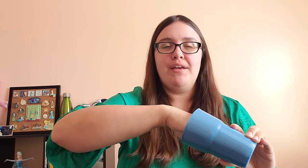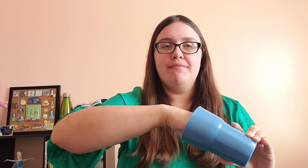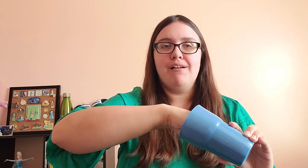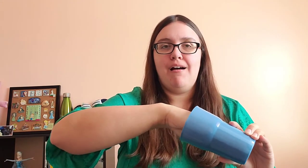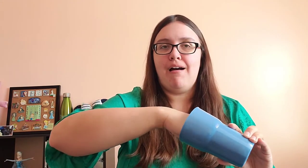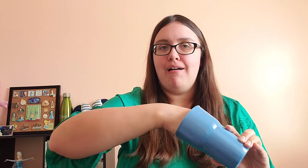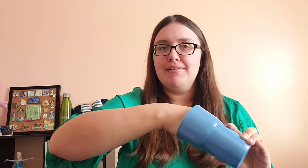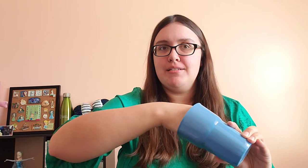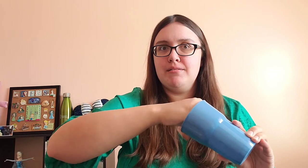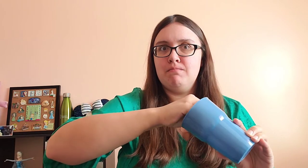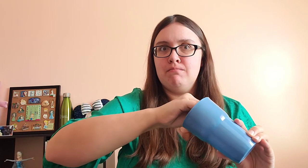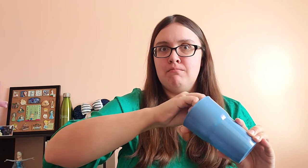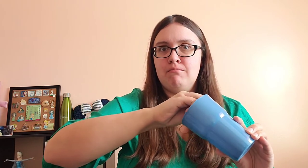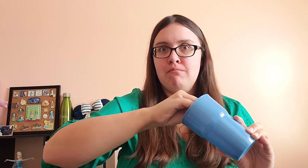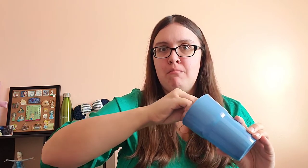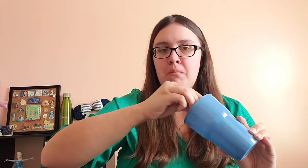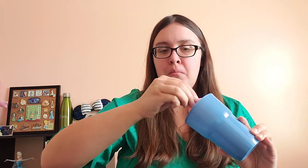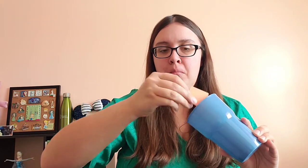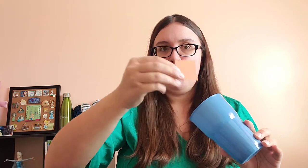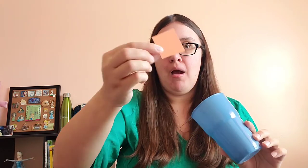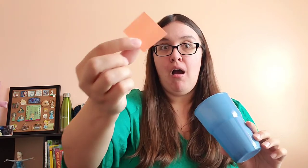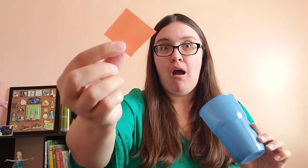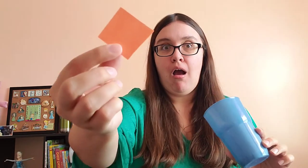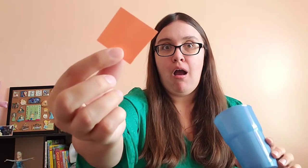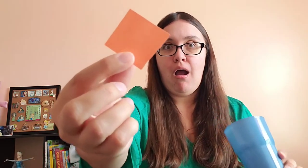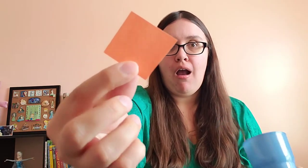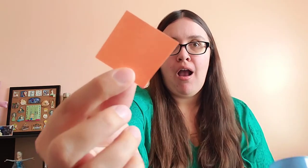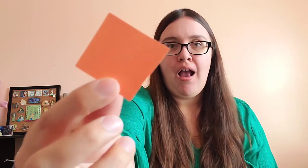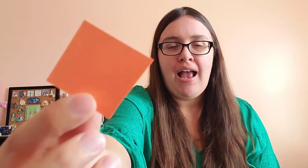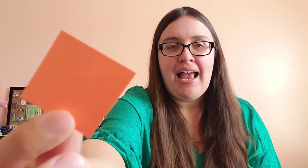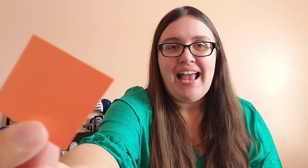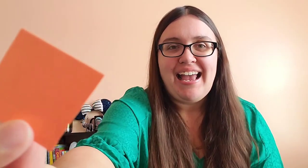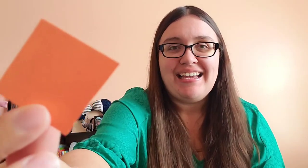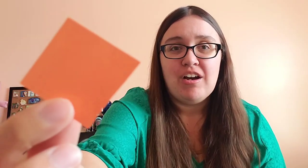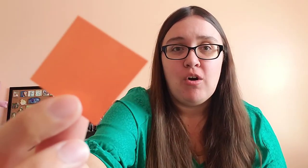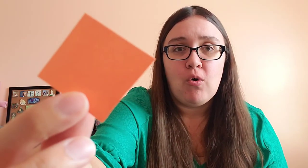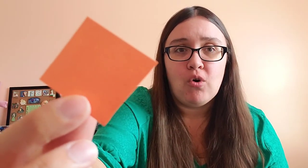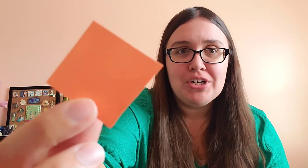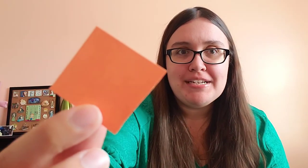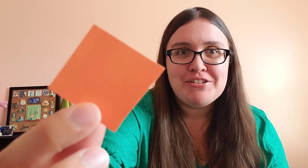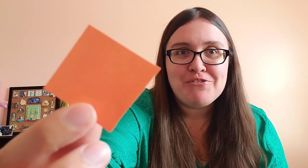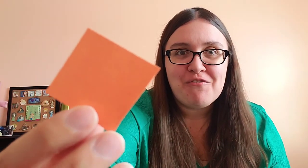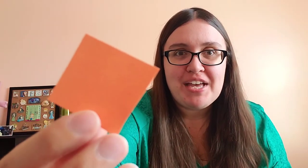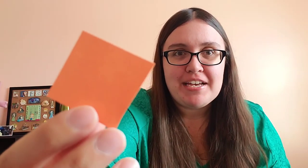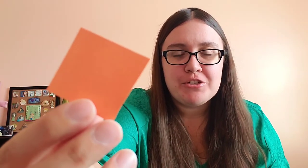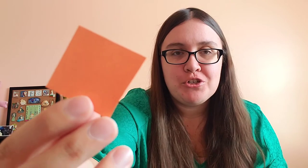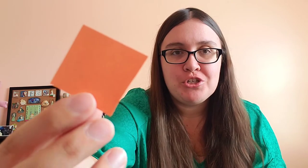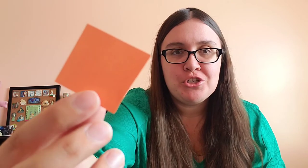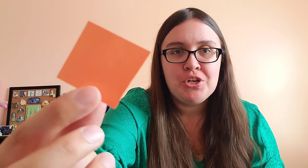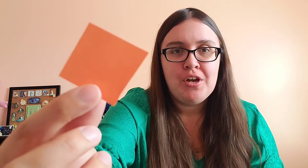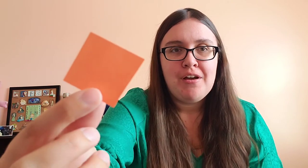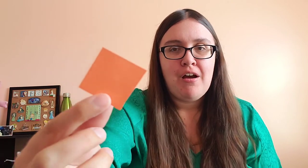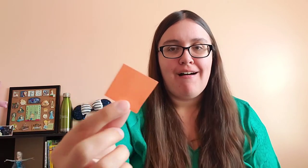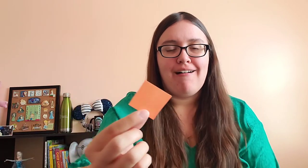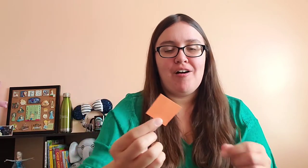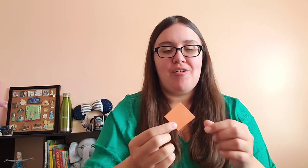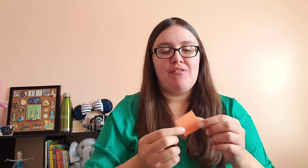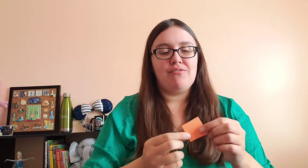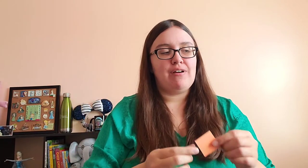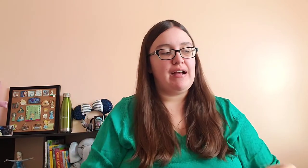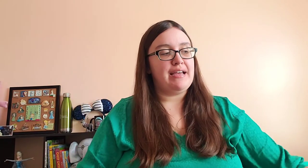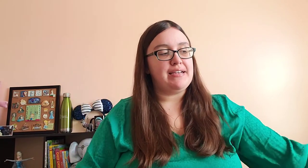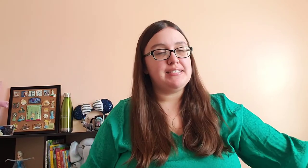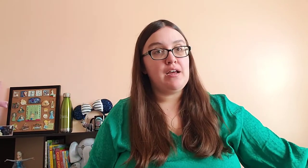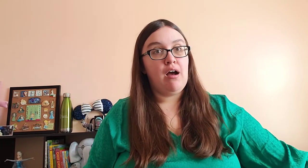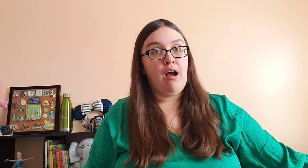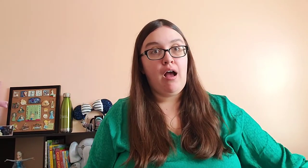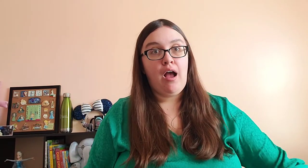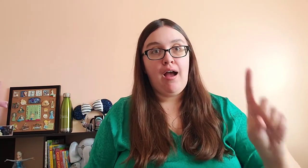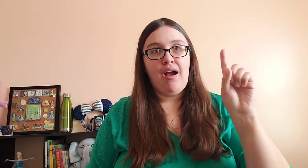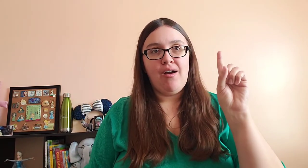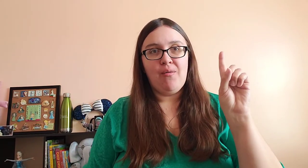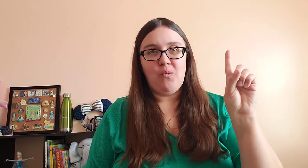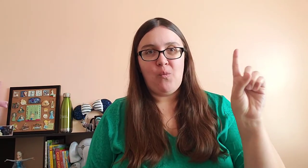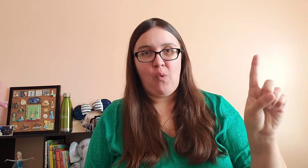We have got an orange fish. All right...